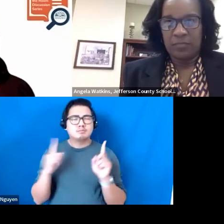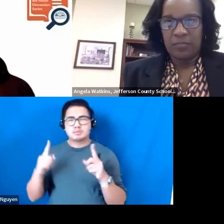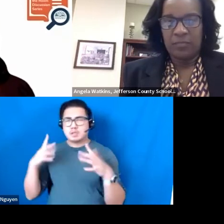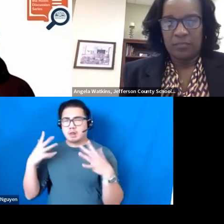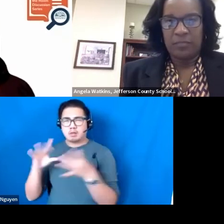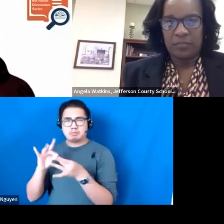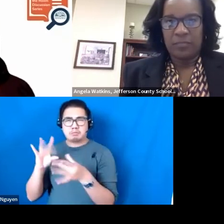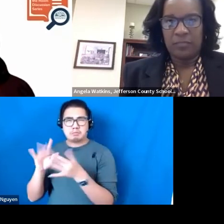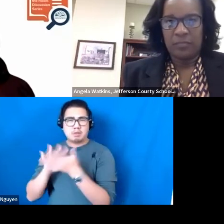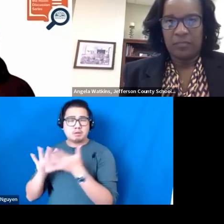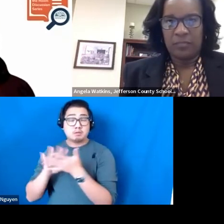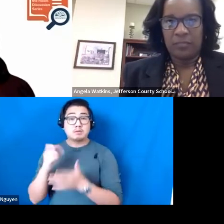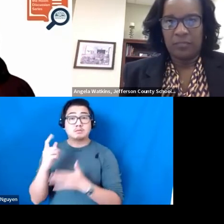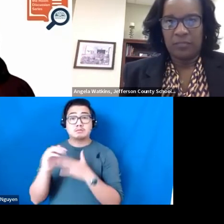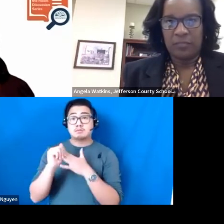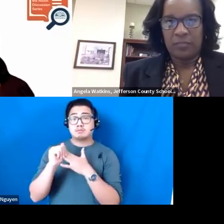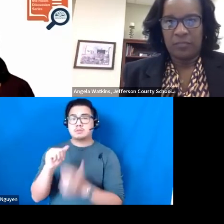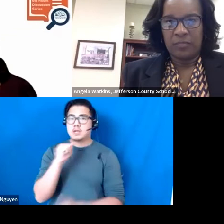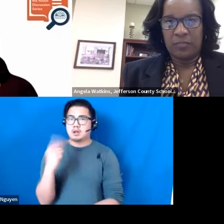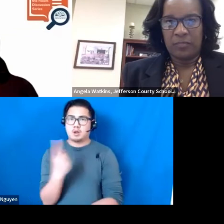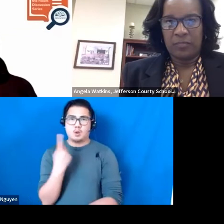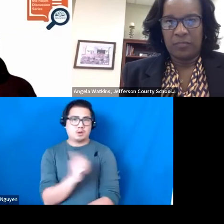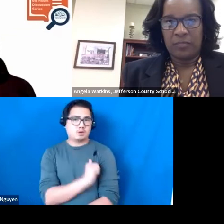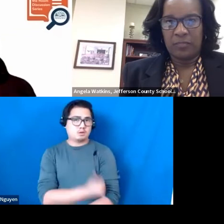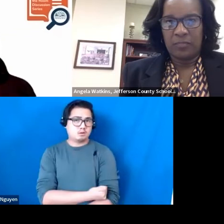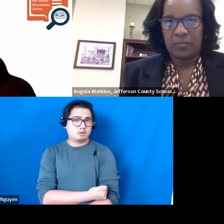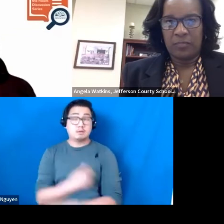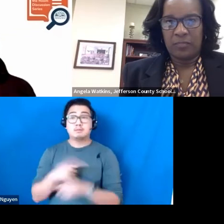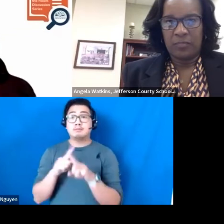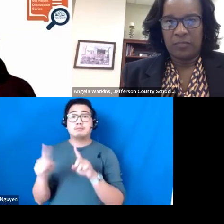Leadership is not always Administration. But if you do not have effective administration